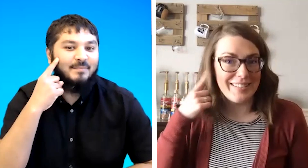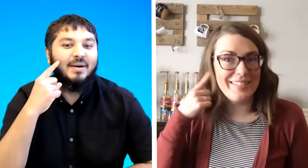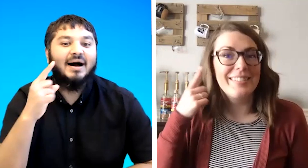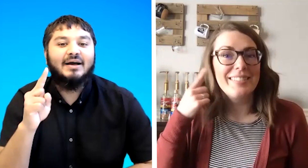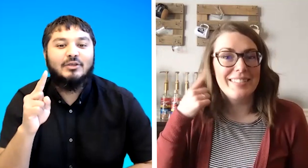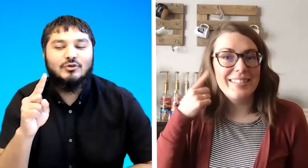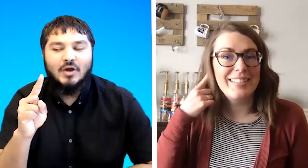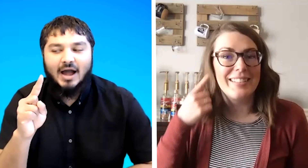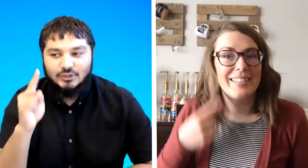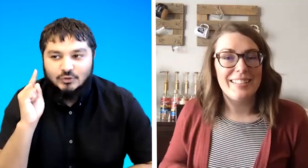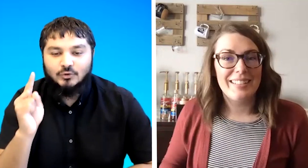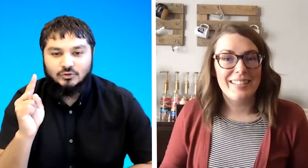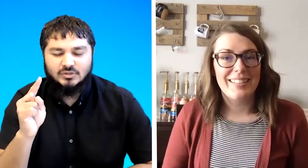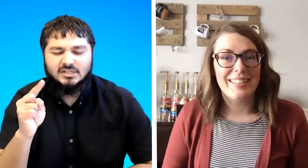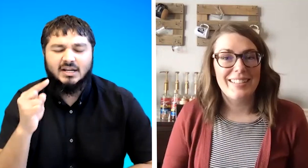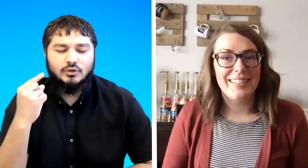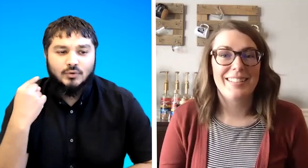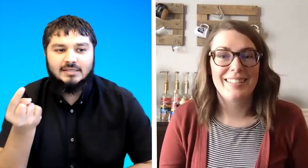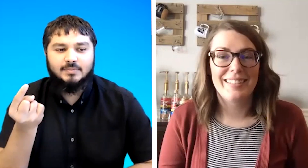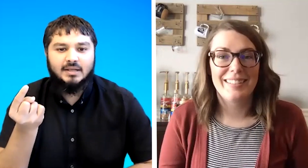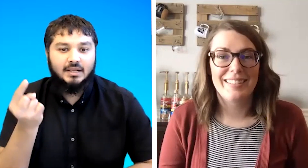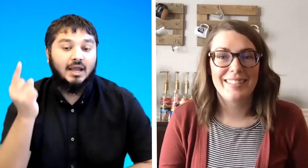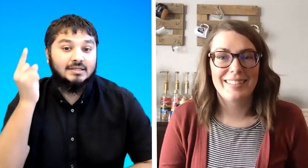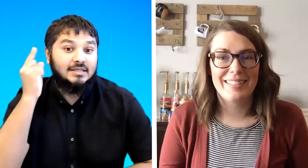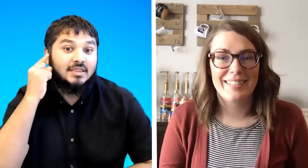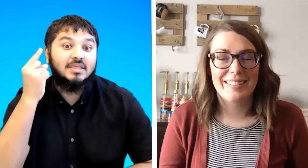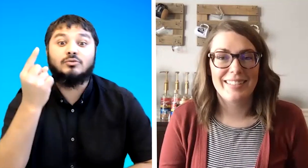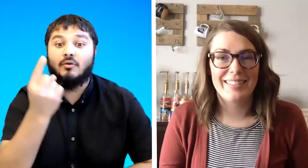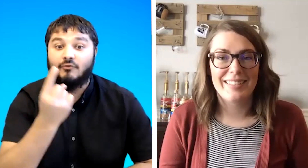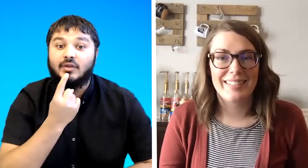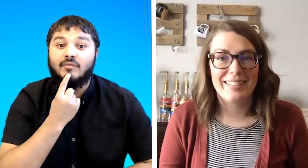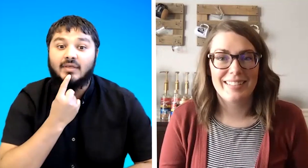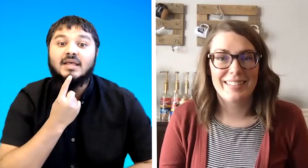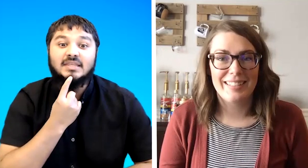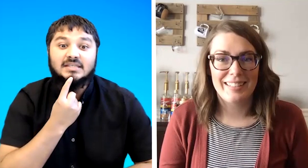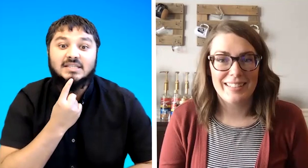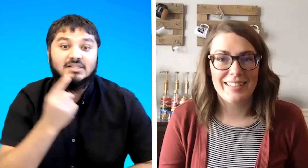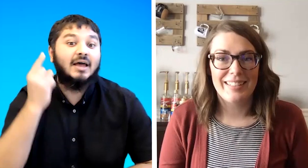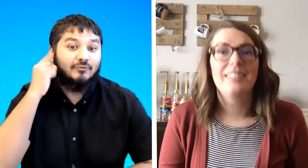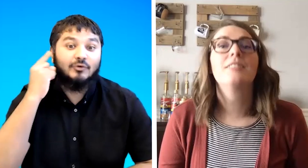but i should also teach and i do explain it i teach this one for him this is the sign for